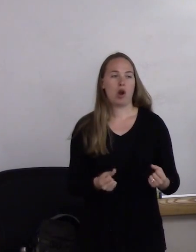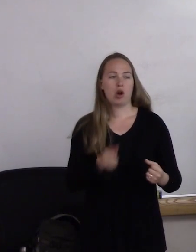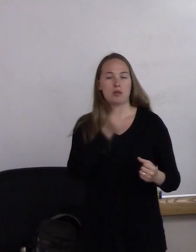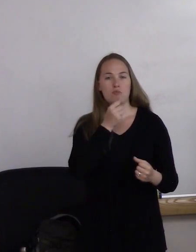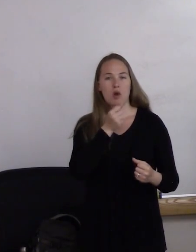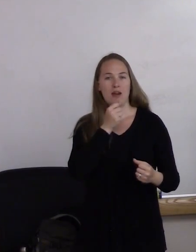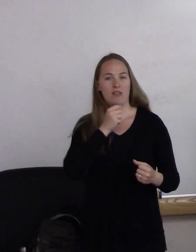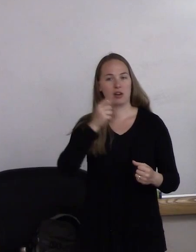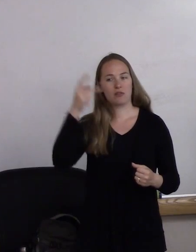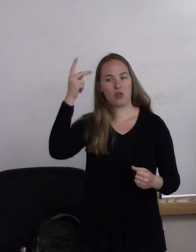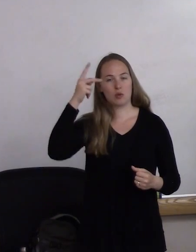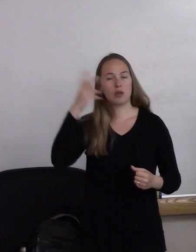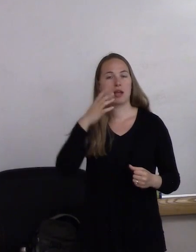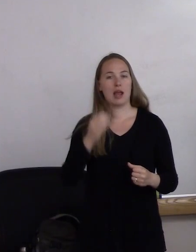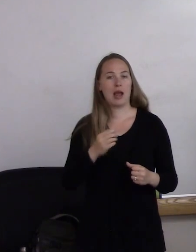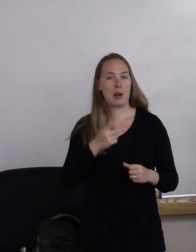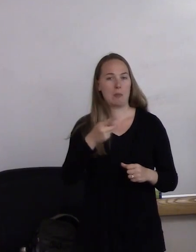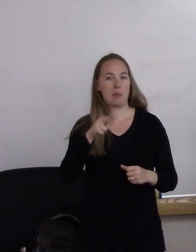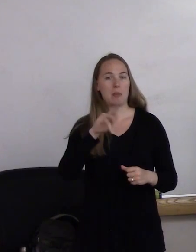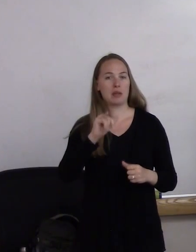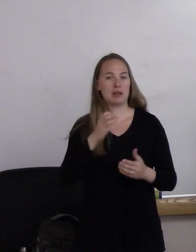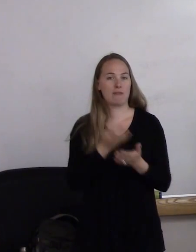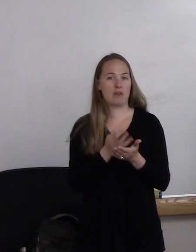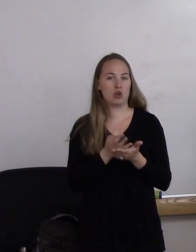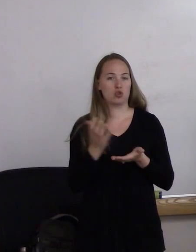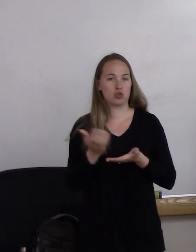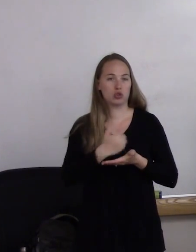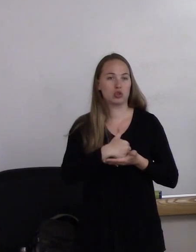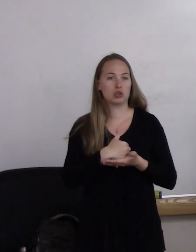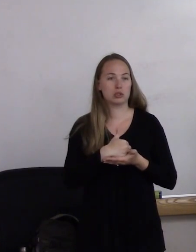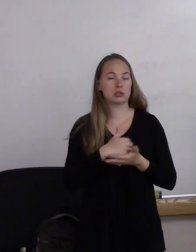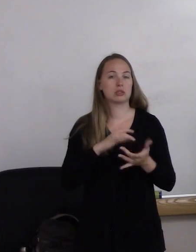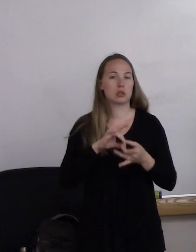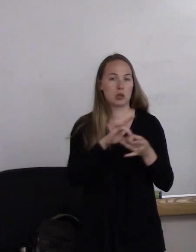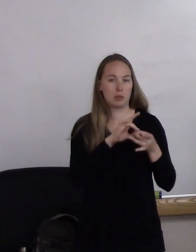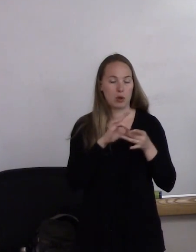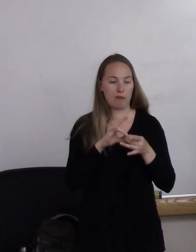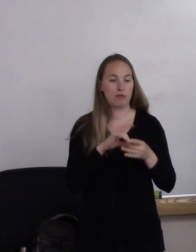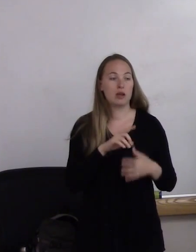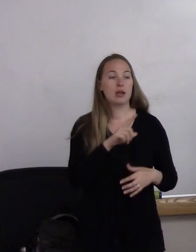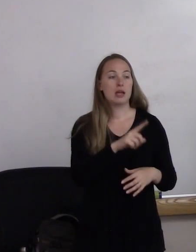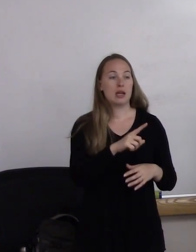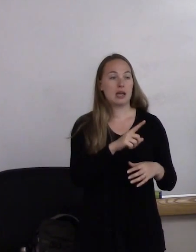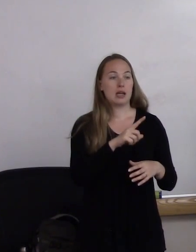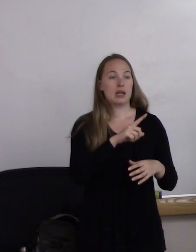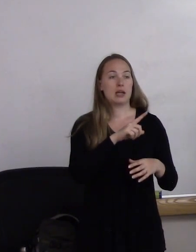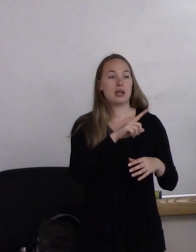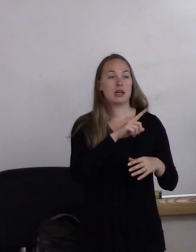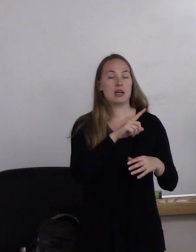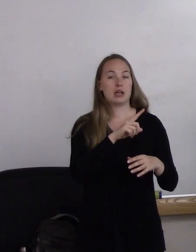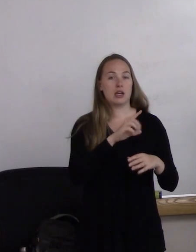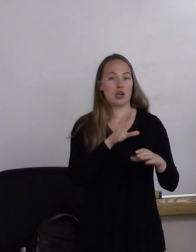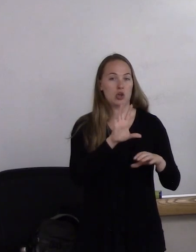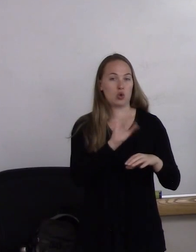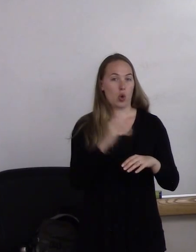and public funders collaborative. He co-convenes the Gerontological Society of America